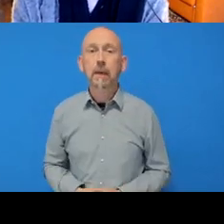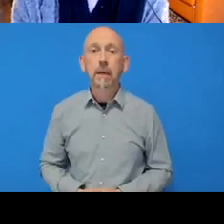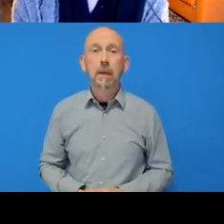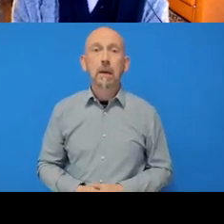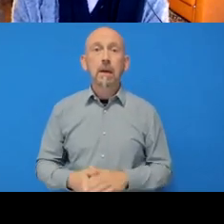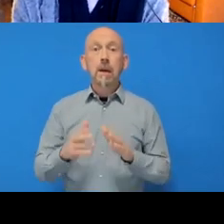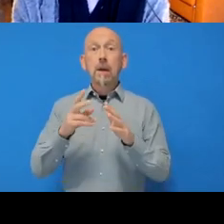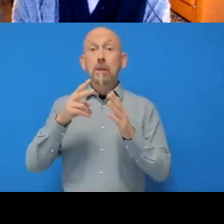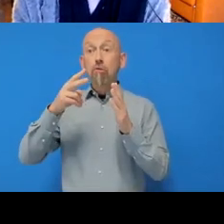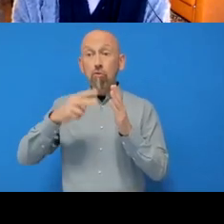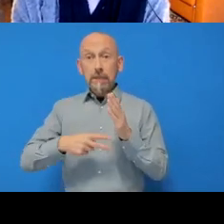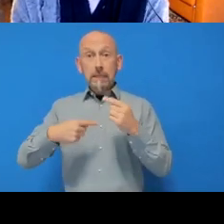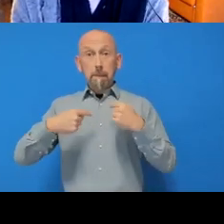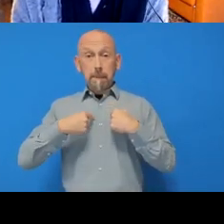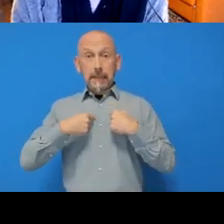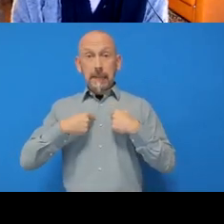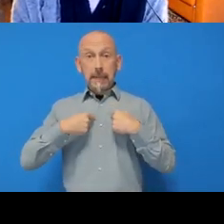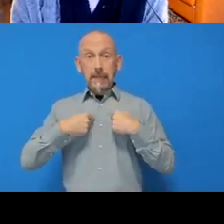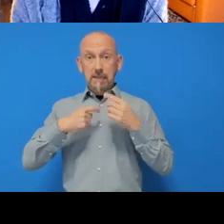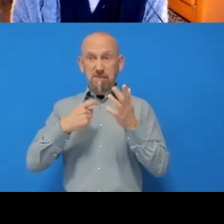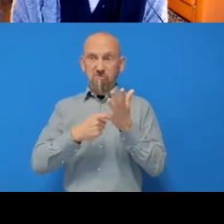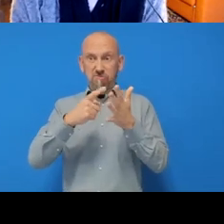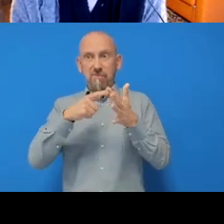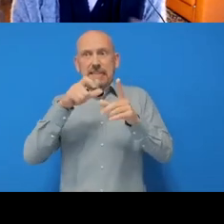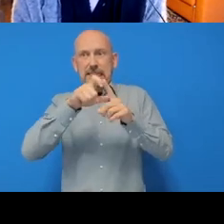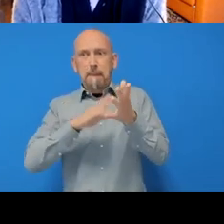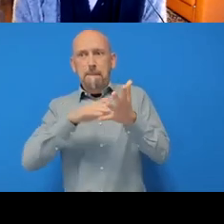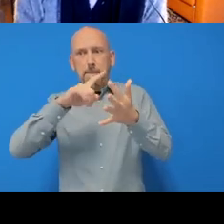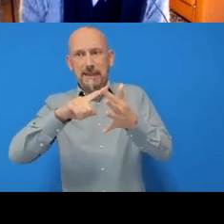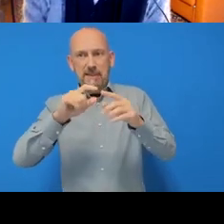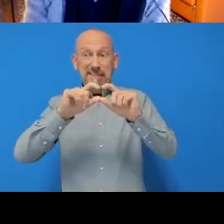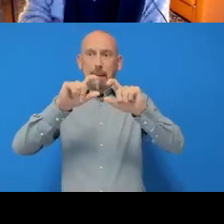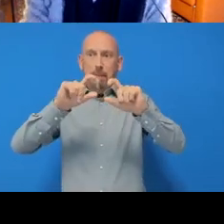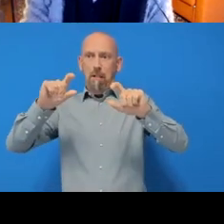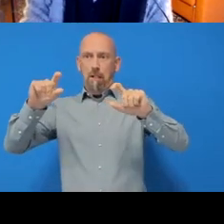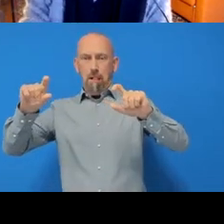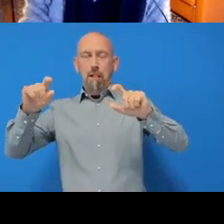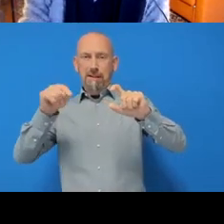they have a kind of special status, so it's normally a text file that just explains the repository.